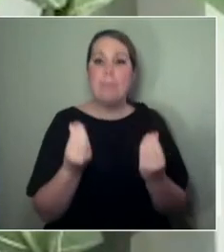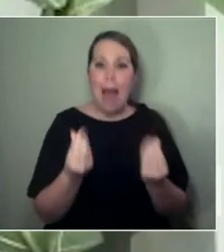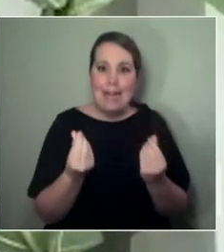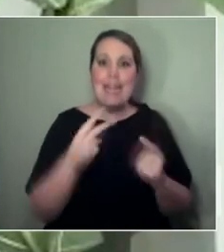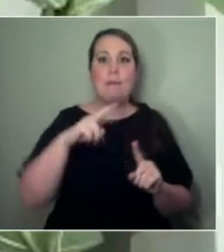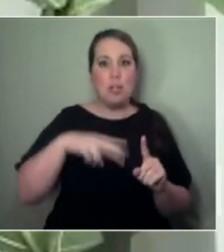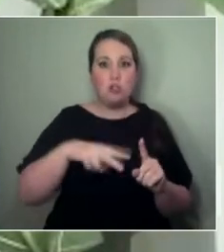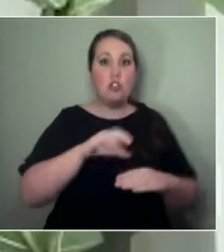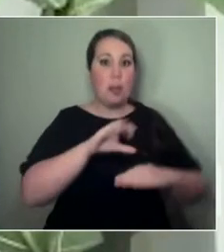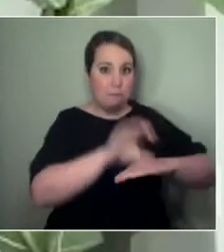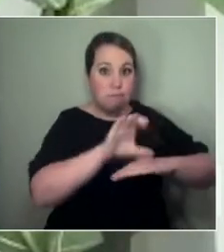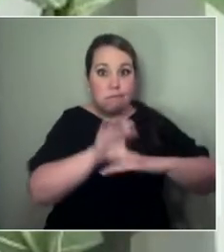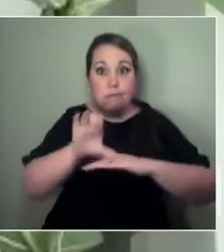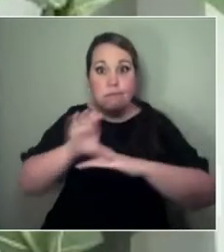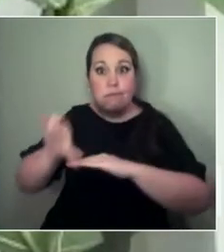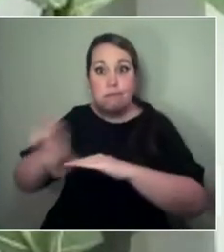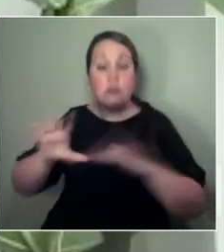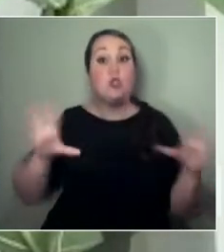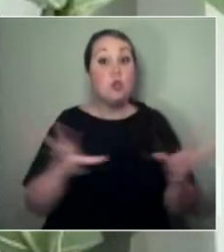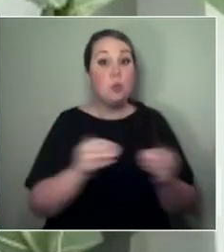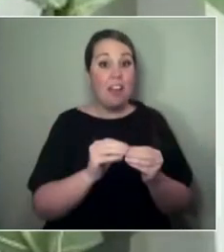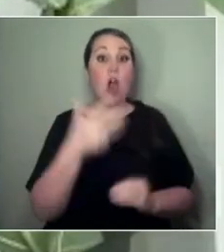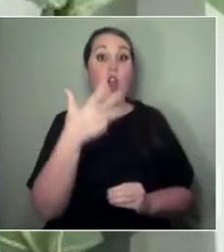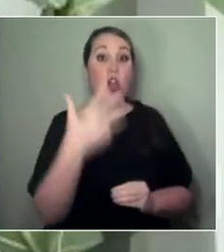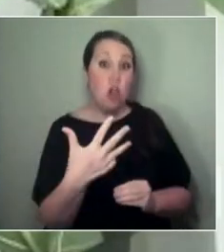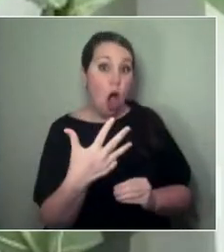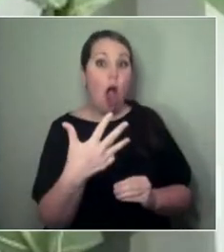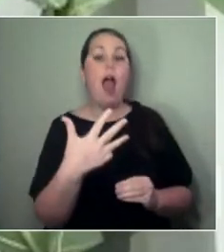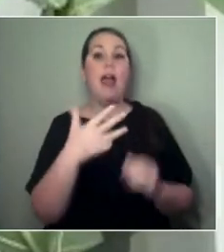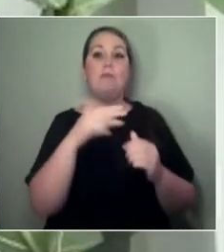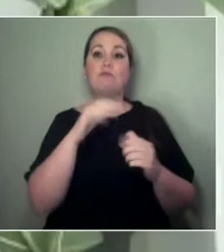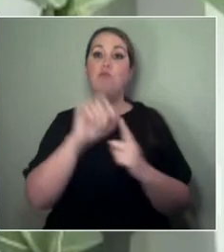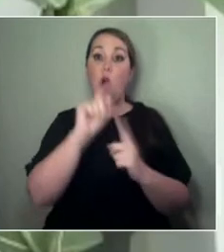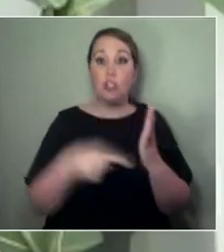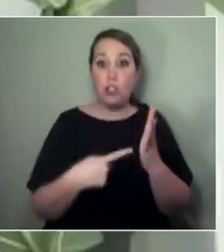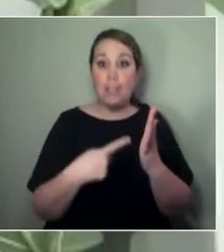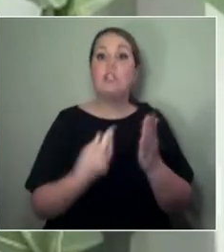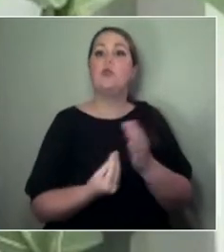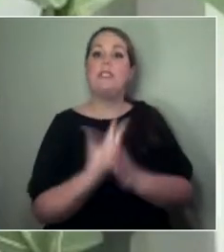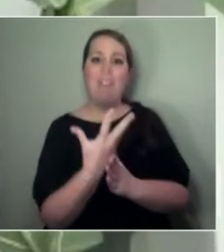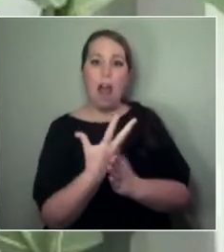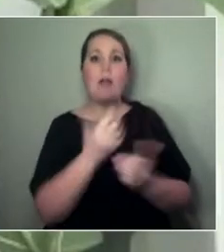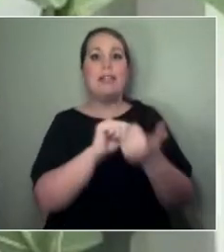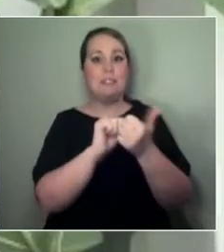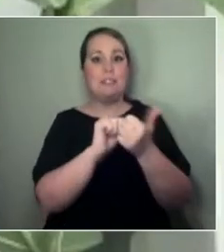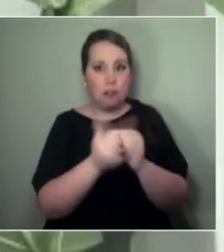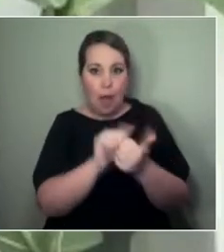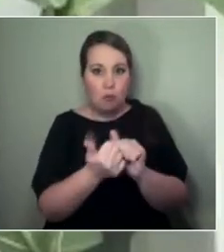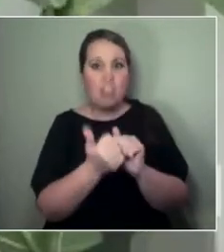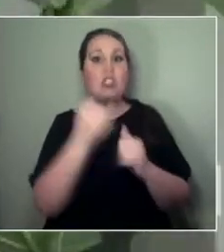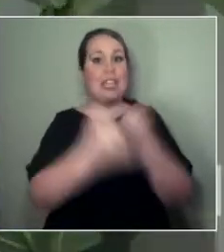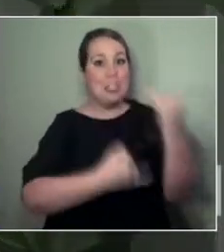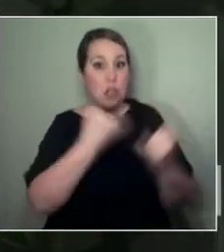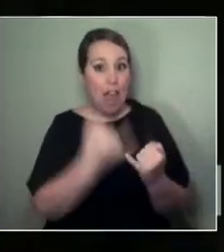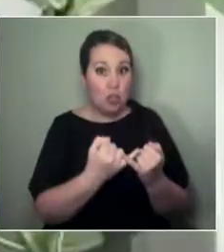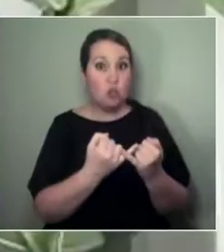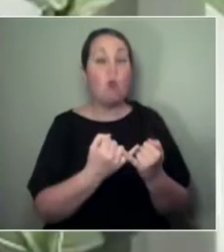to work on nine different projects that were about developing international collaborations with little-to-no travel.